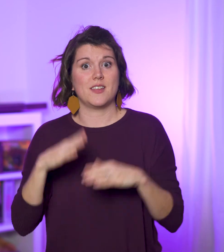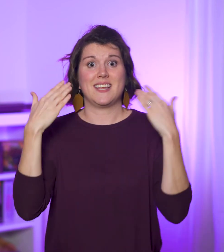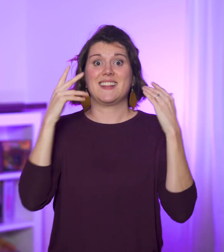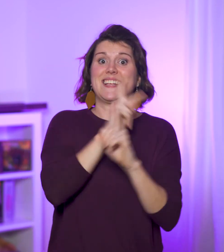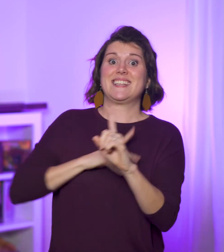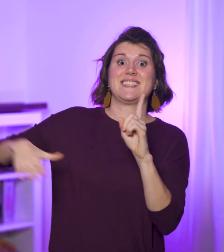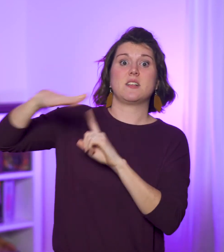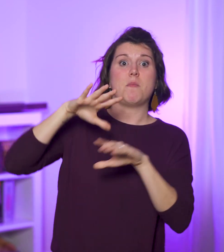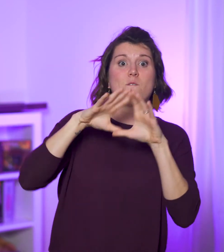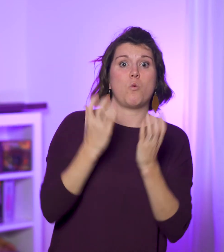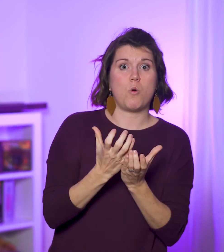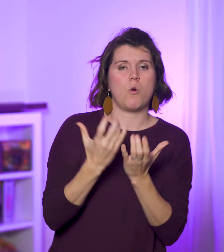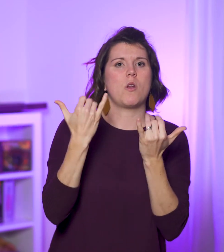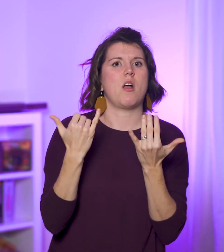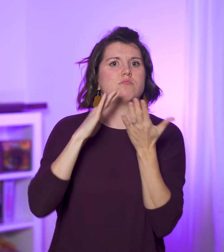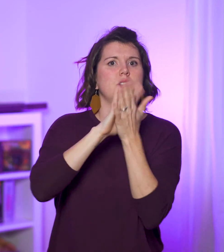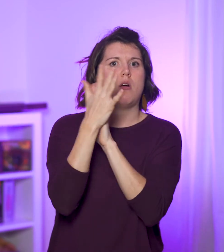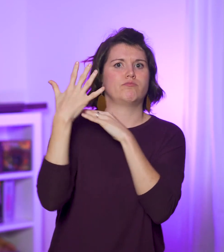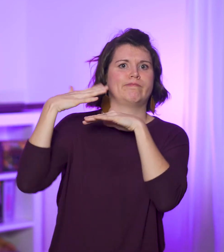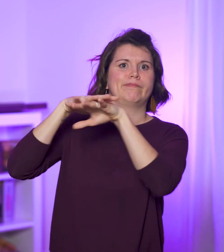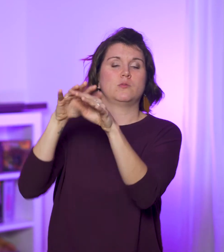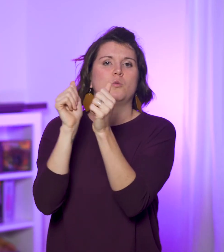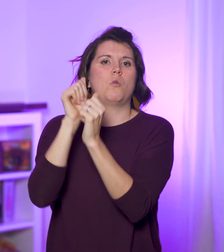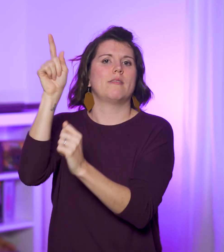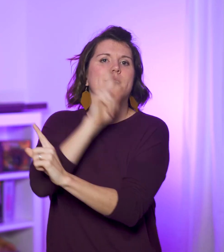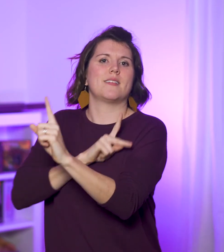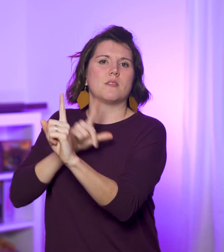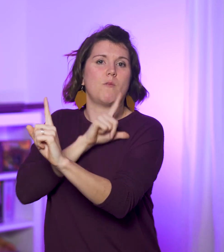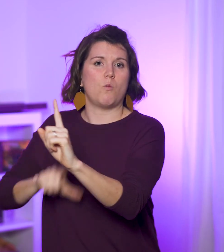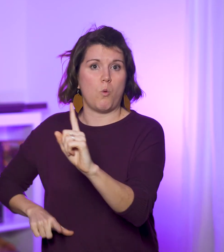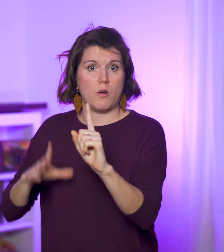“The kingdom of the world has become the kingdom of our Lord